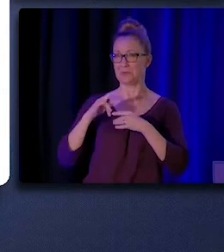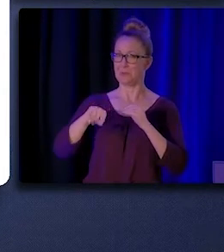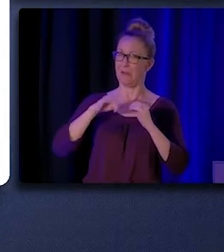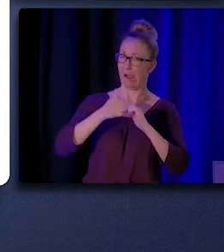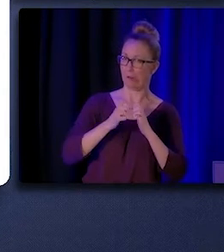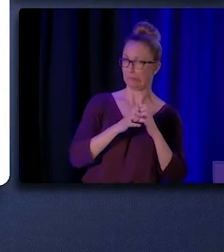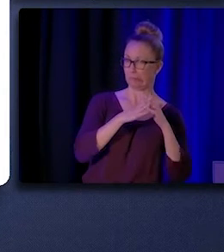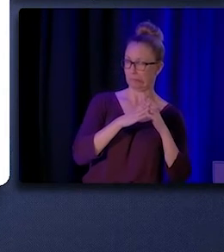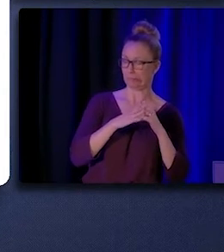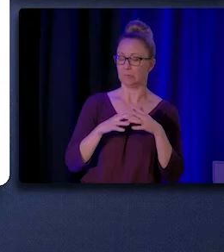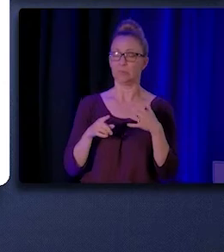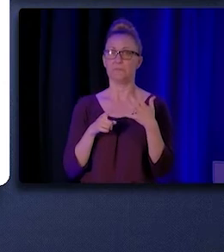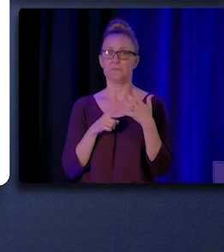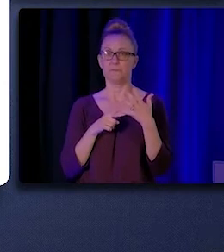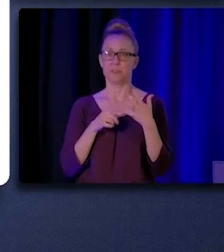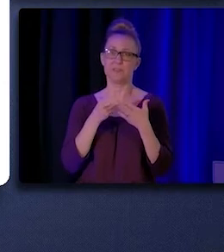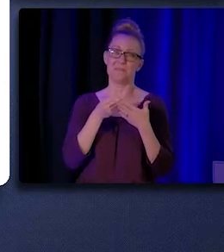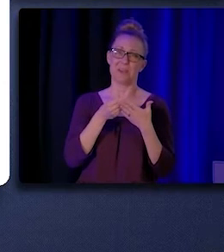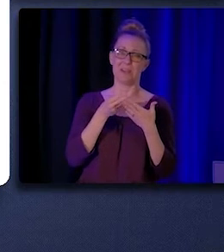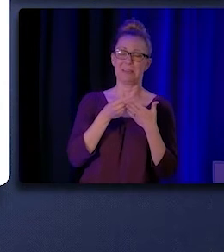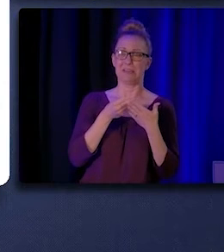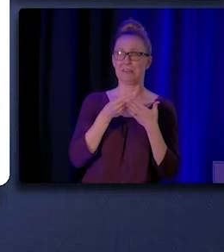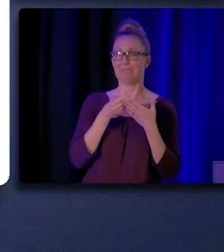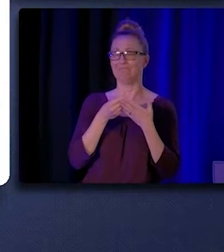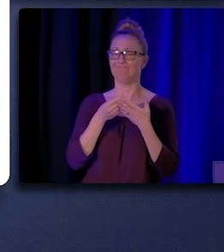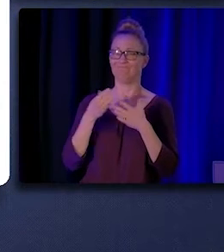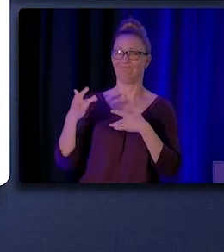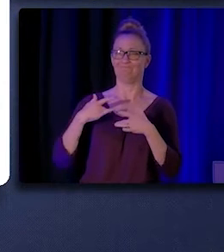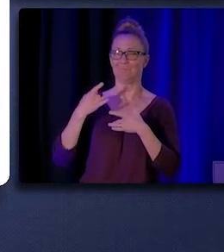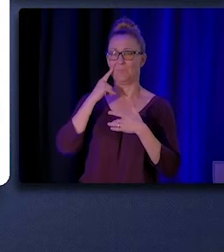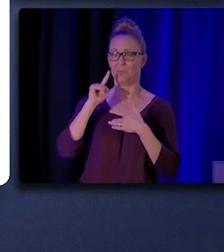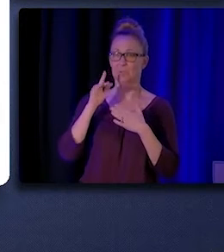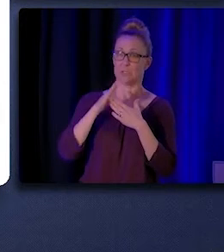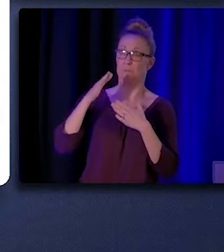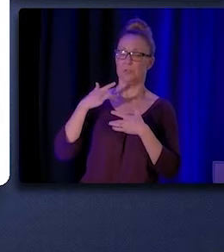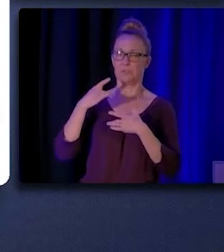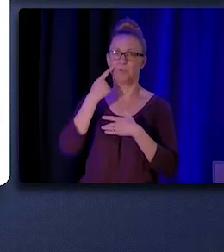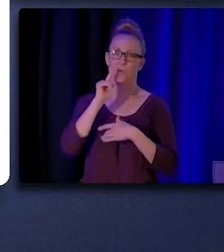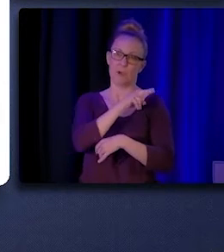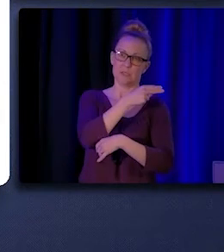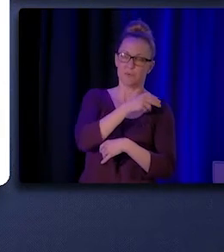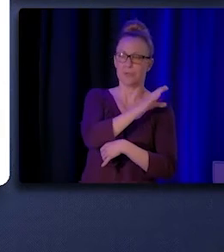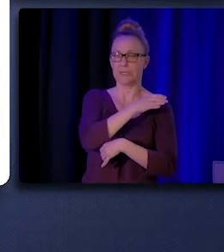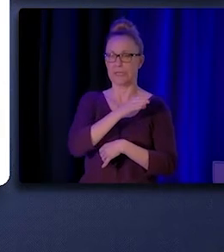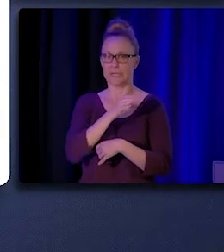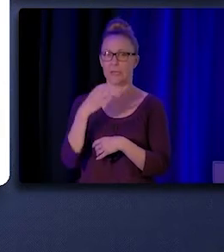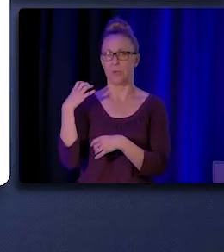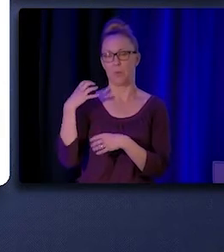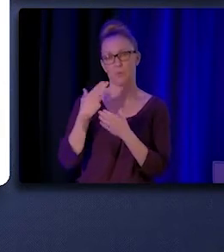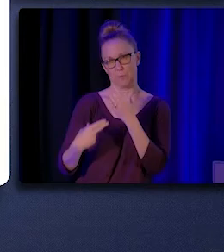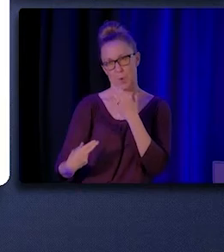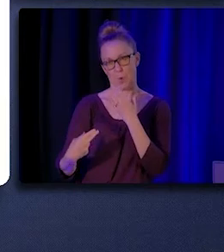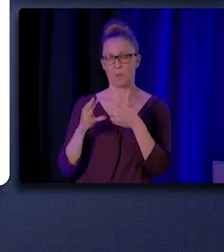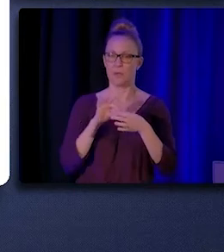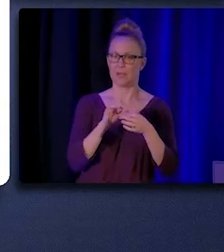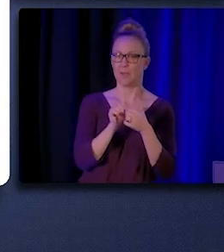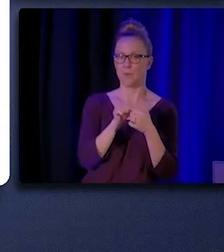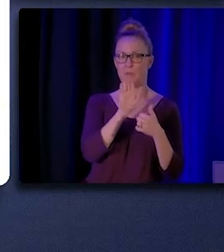And fifth, funding uncertainty was a top concern for hospital and clinic employers relative to CHW/P role sustainability.